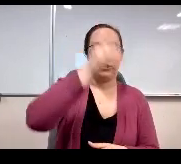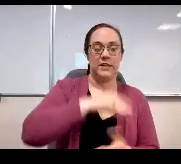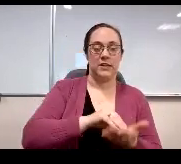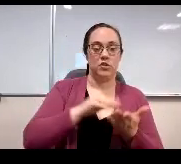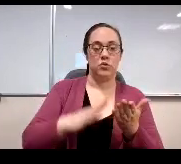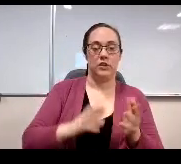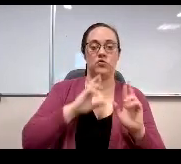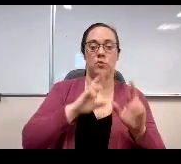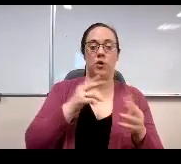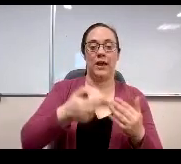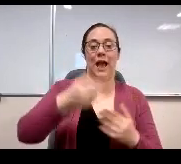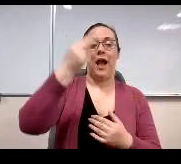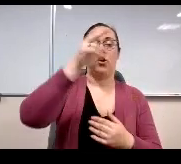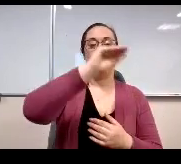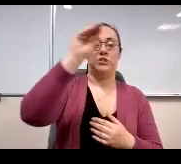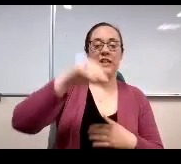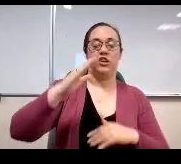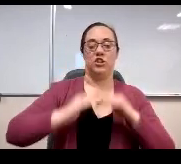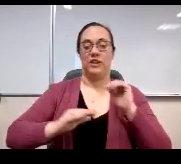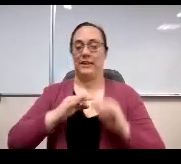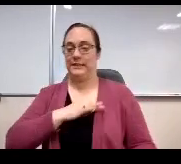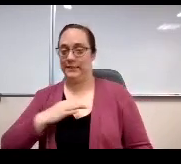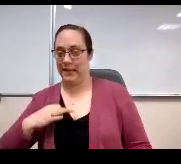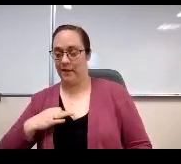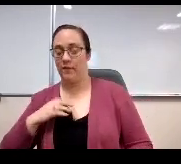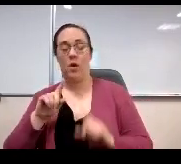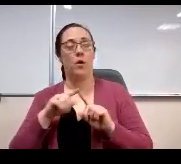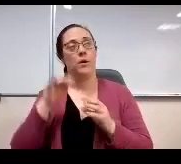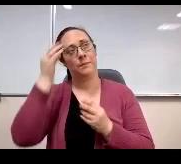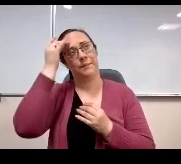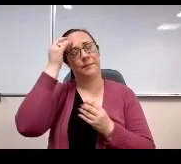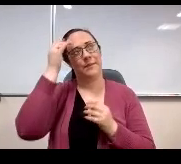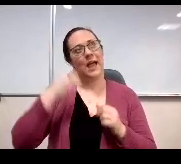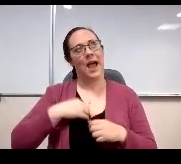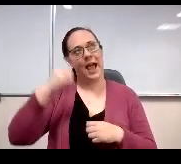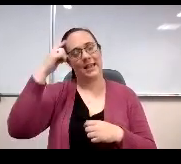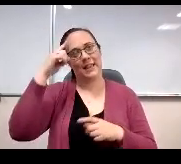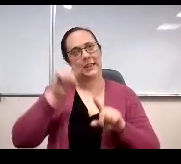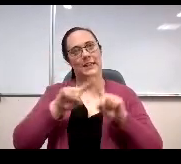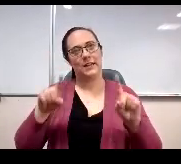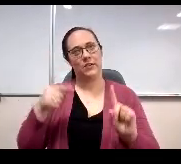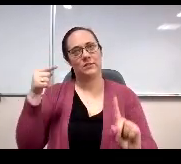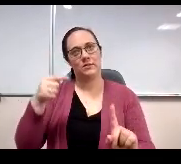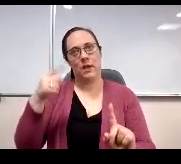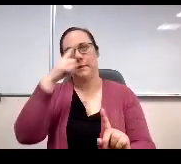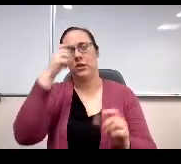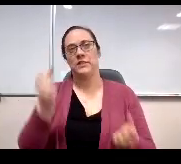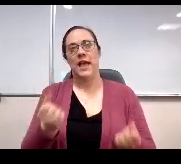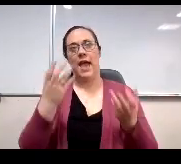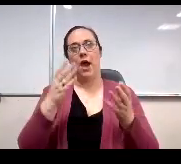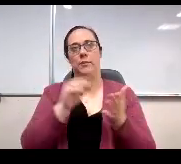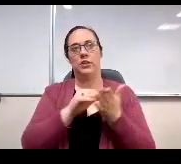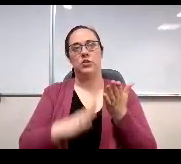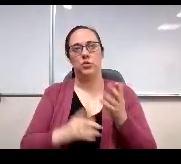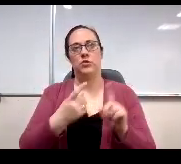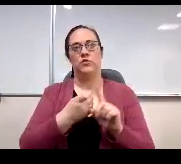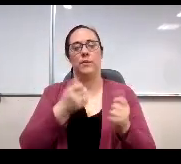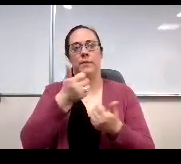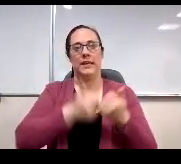After giving us some thought, I think the difference might be explained with the number of students each respondent group comes in contact with you. Think about parents.